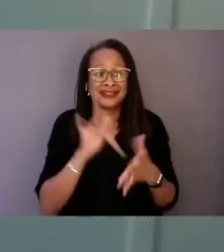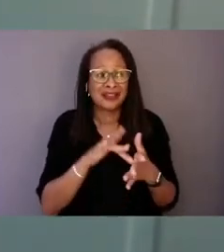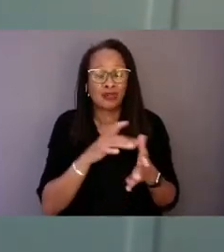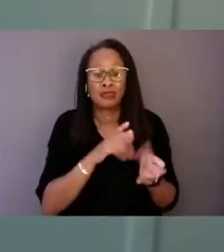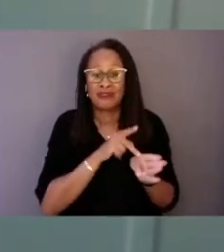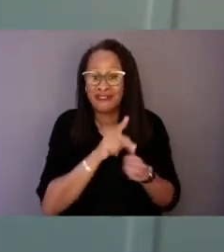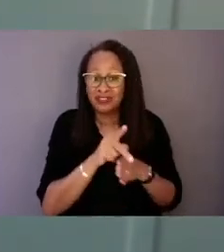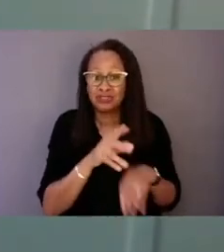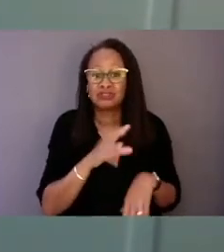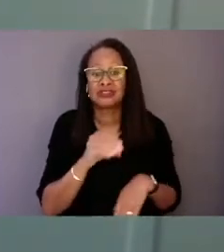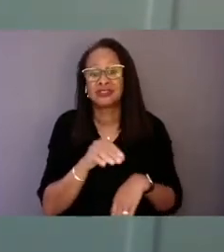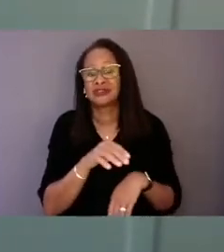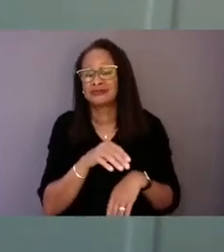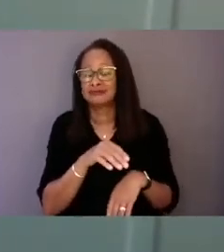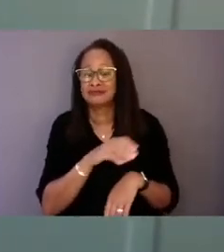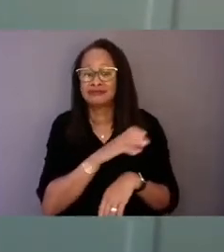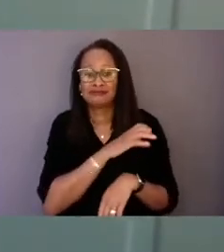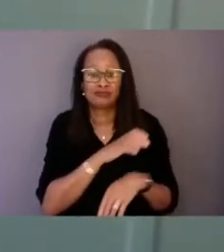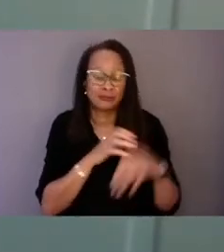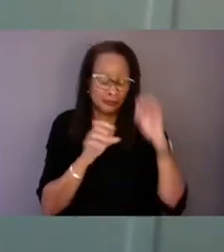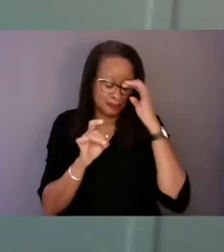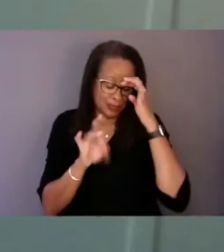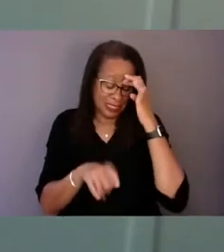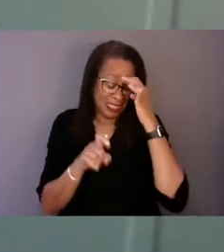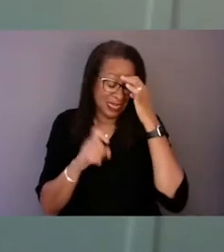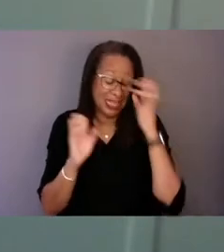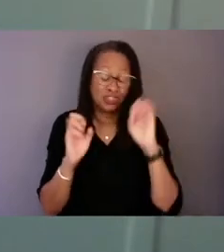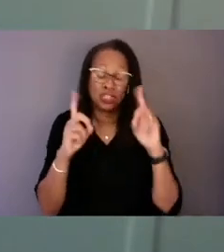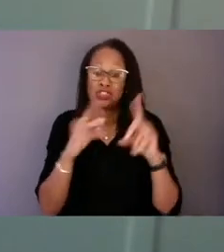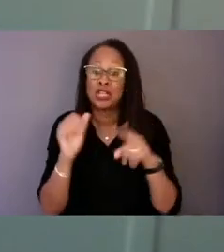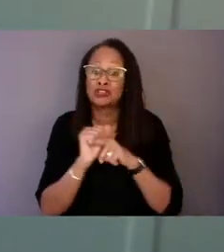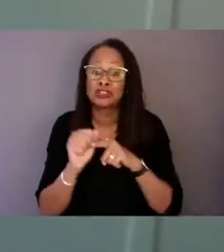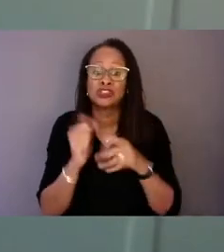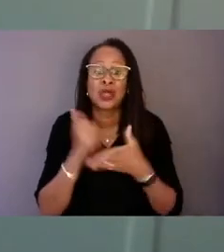need education and training to help them better understand autism